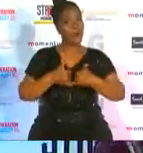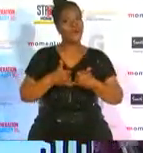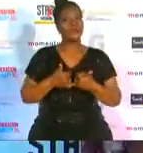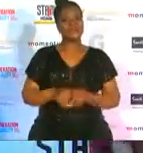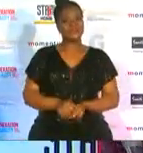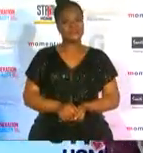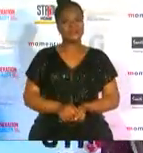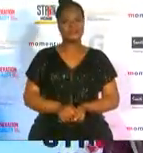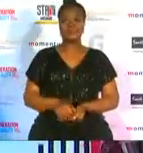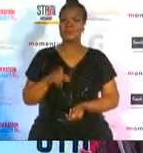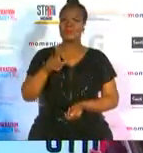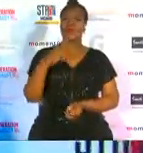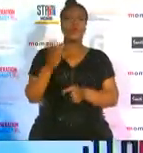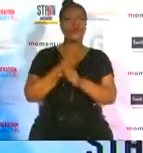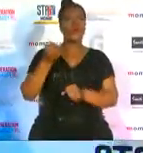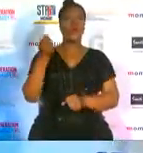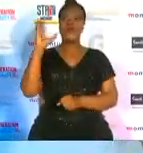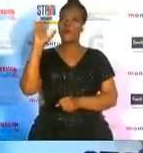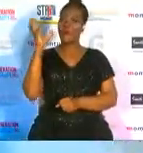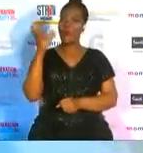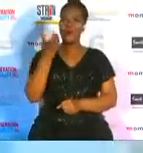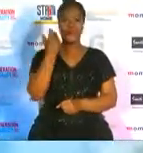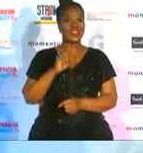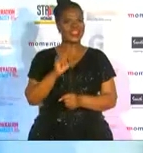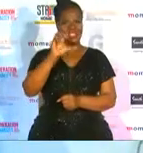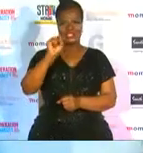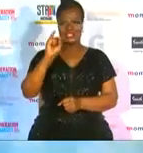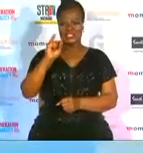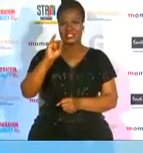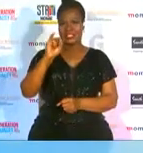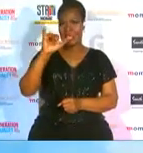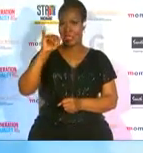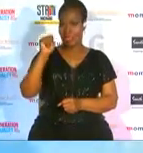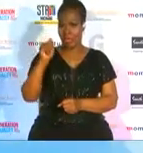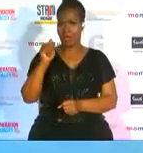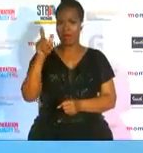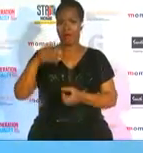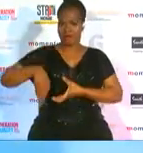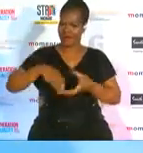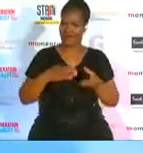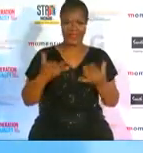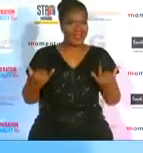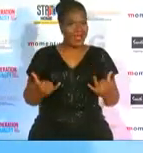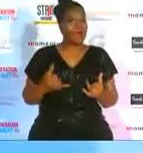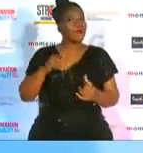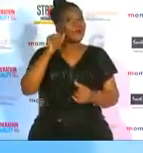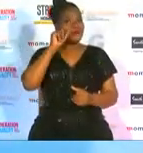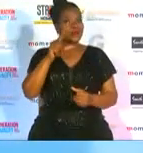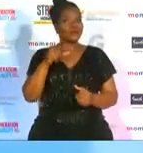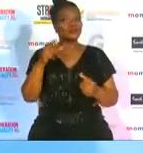i mean you've won gold with siacodesi and now you're winning another award from the recognition award from the ministerial office tell me what this